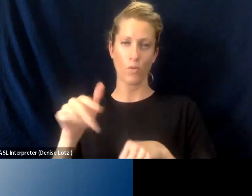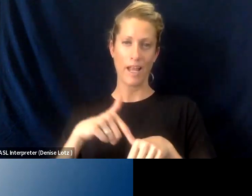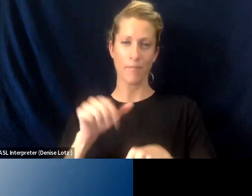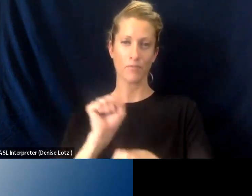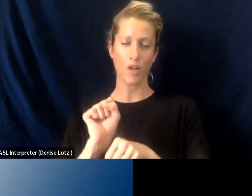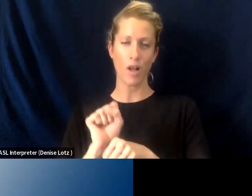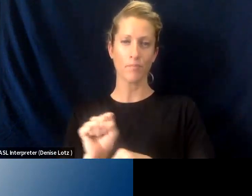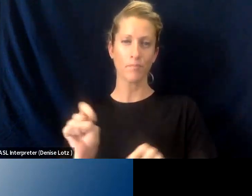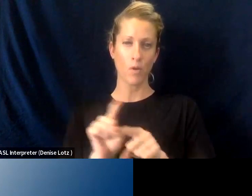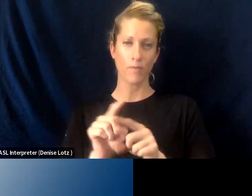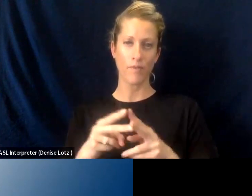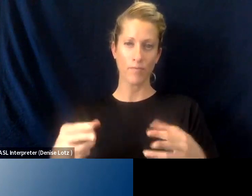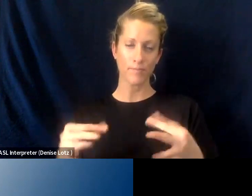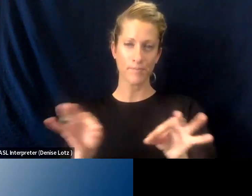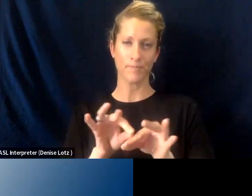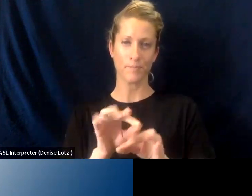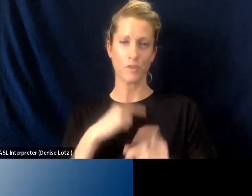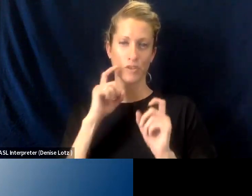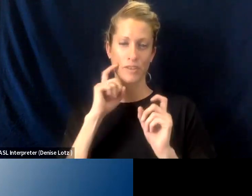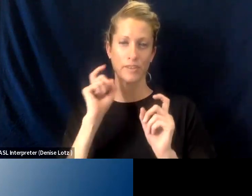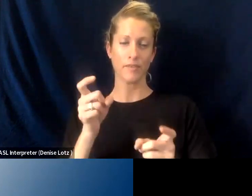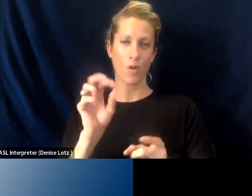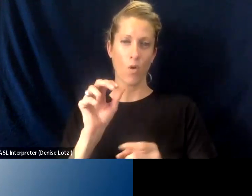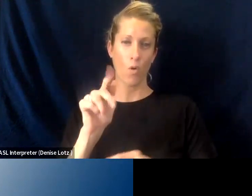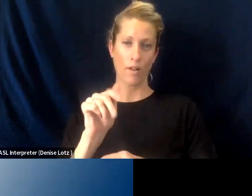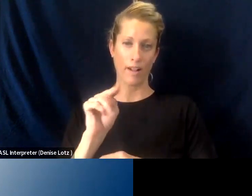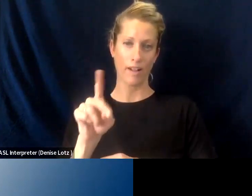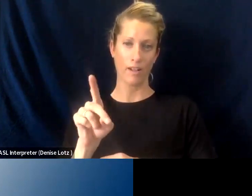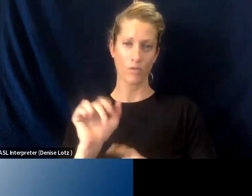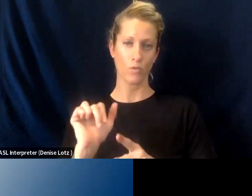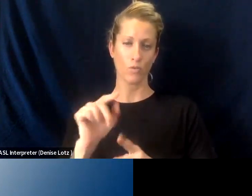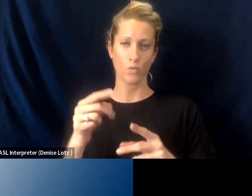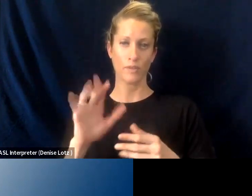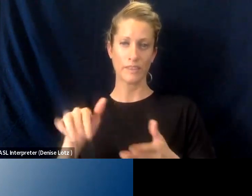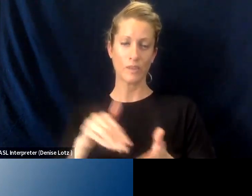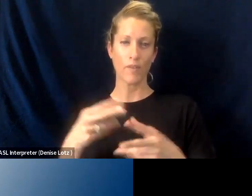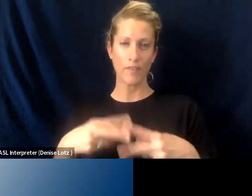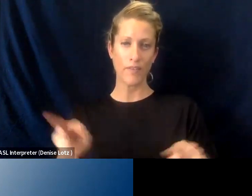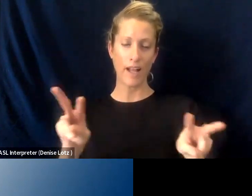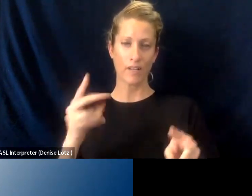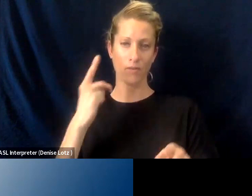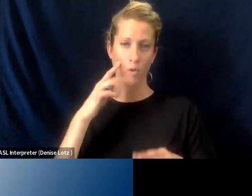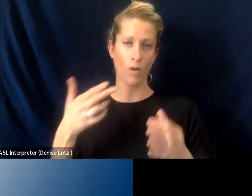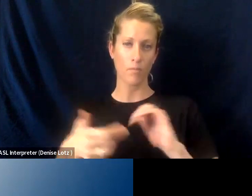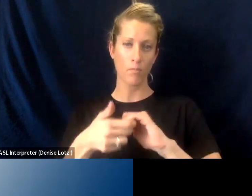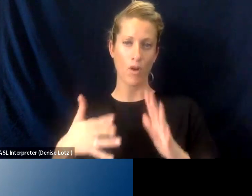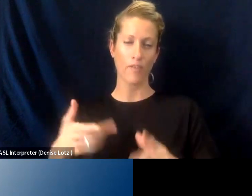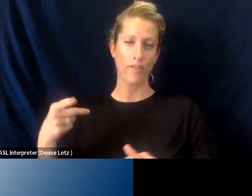We just launched a cohort in Oakland, and we'll be expanding to Central Valley and others with our partners, and Bitwise, and so we're excited about this.